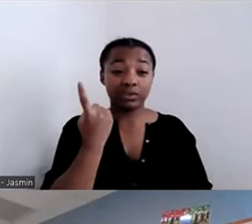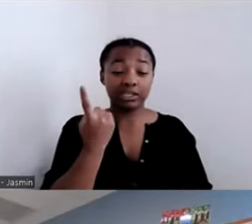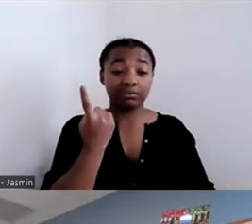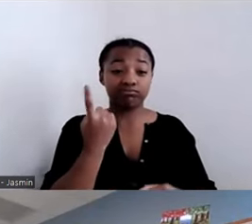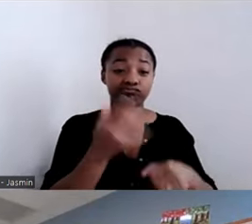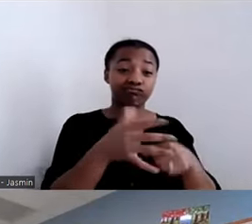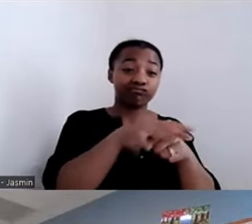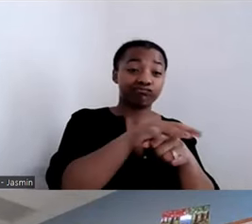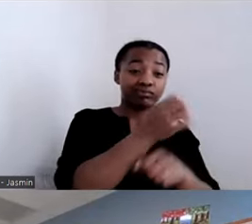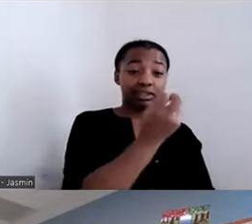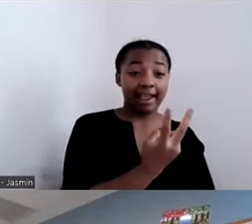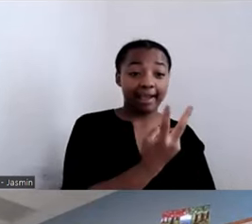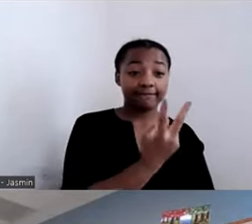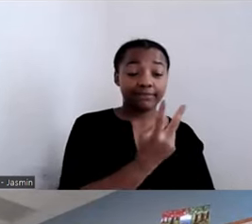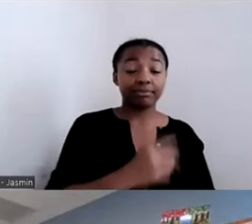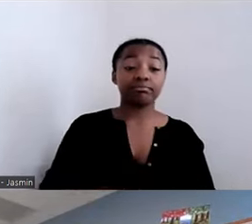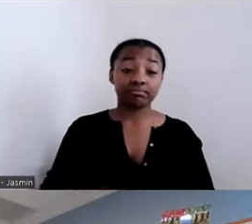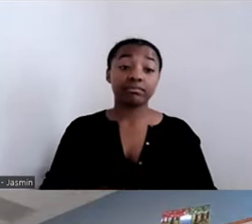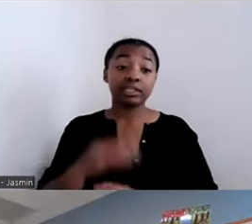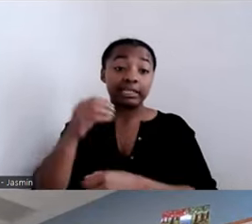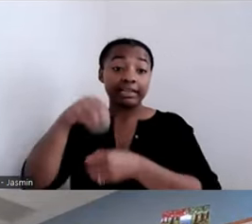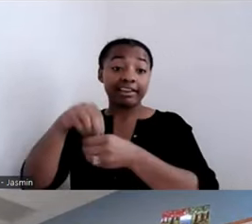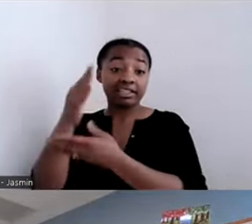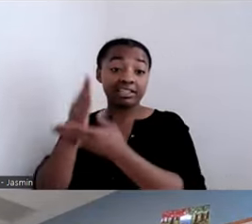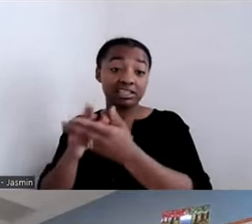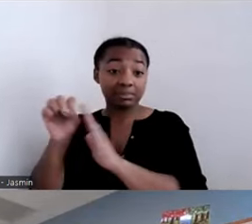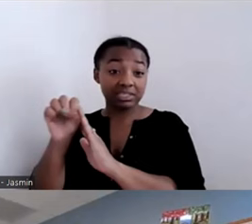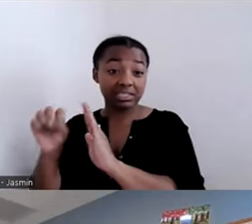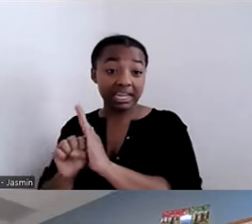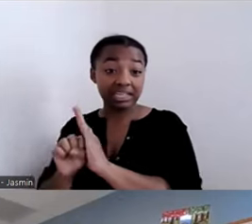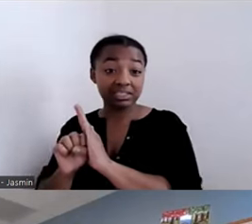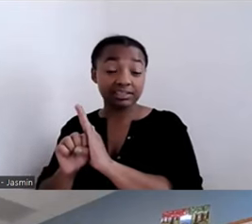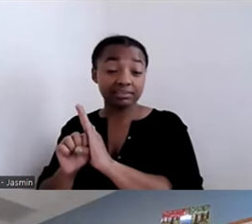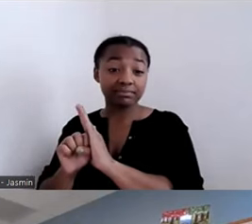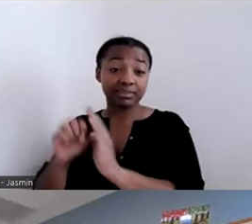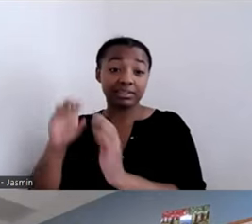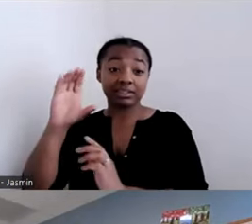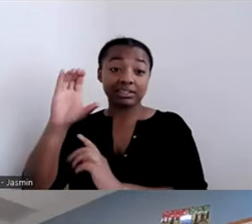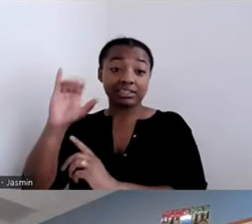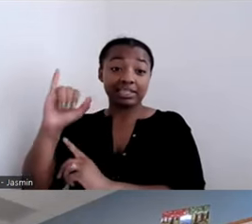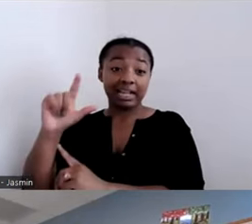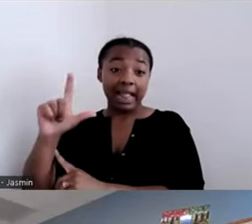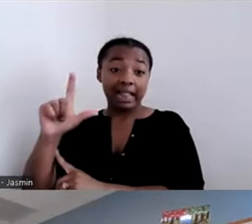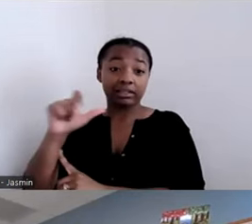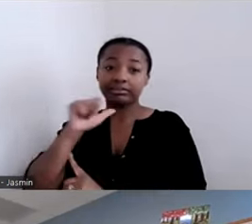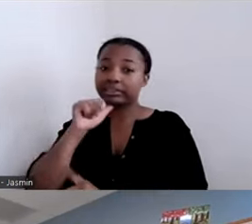at least in some states, ours included, are not covering all of the counties.